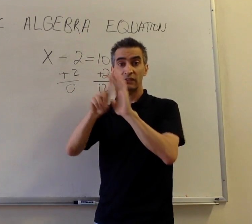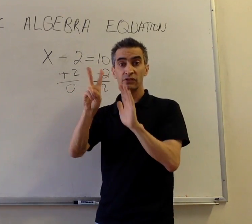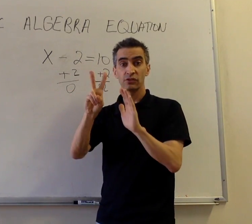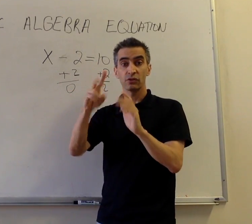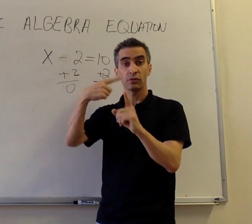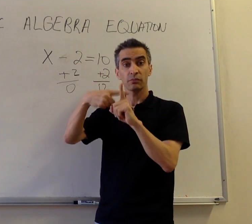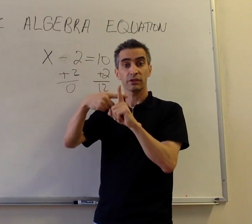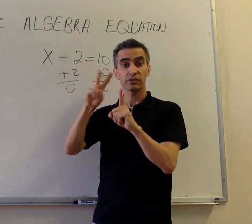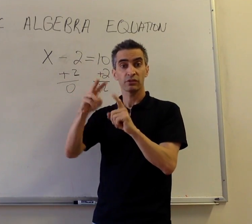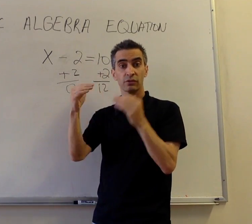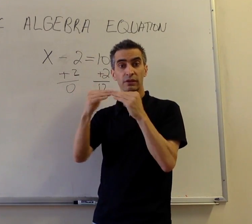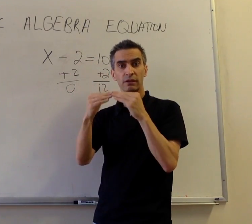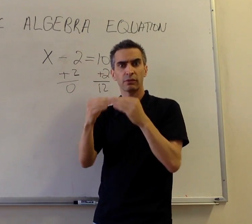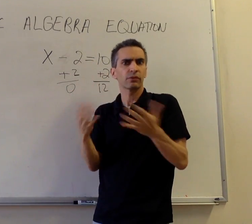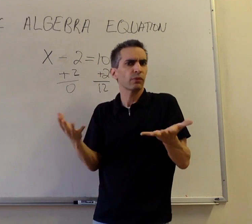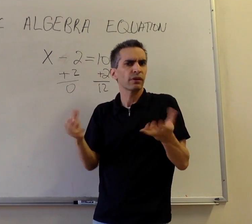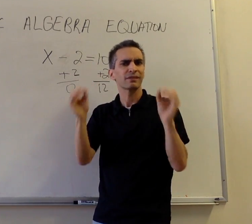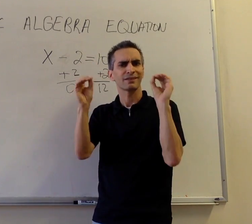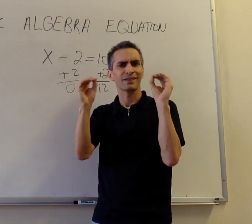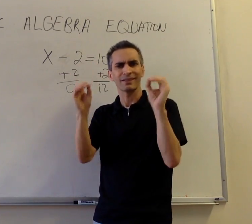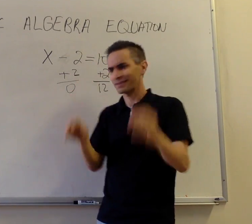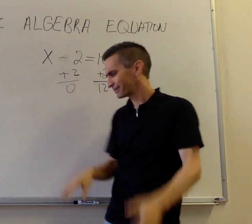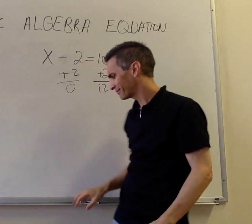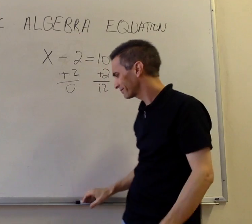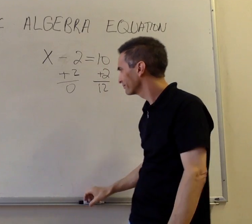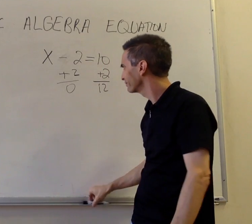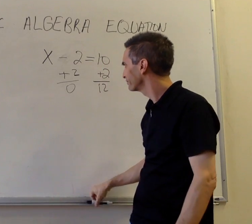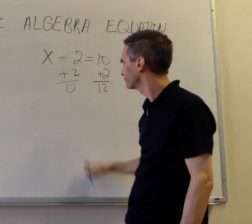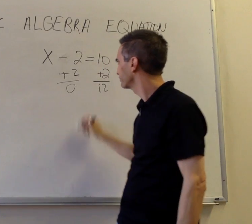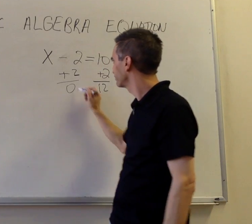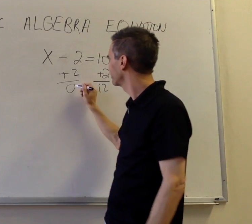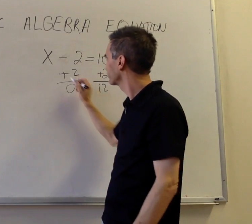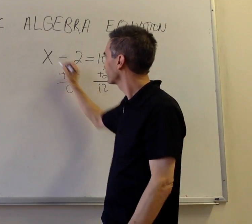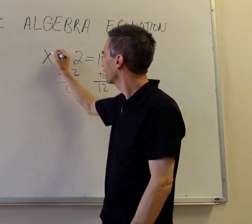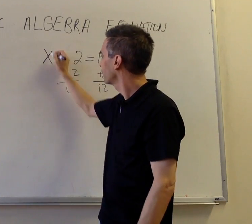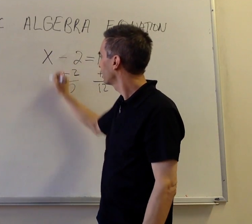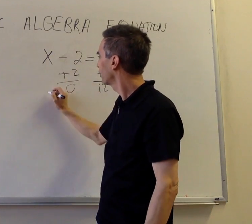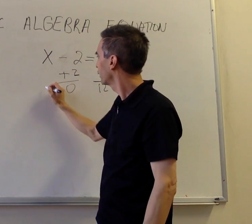2 + 2 = what? Of course, zero.